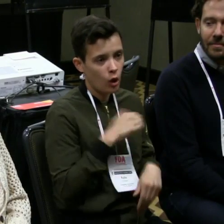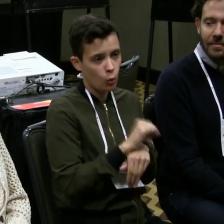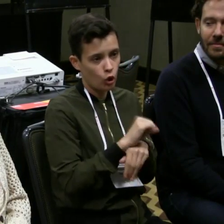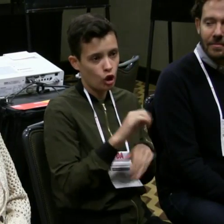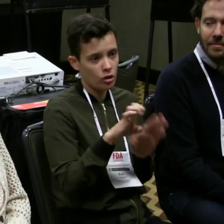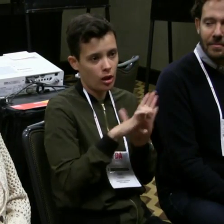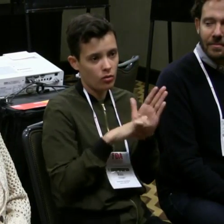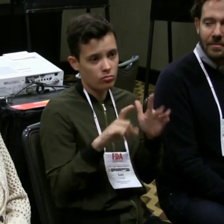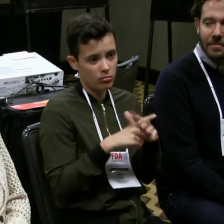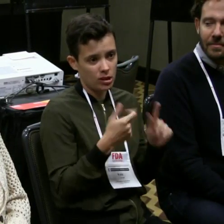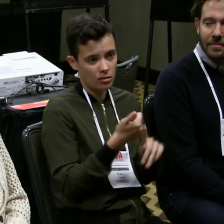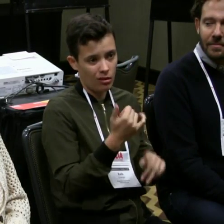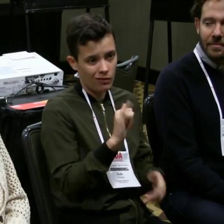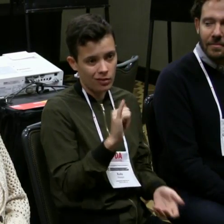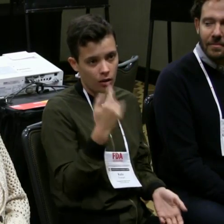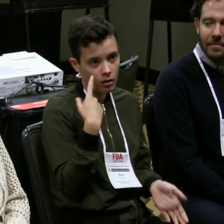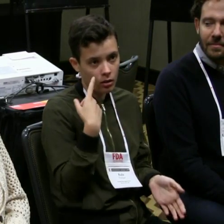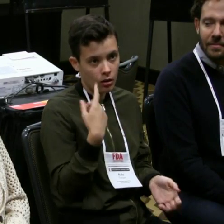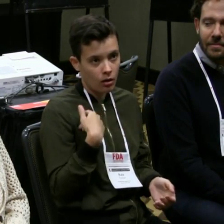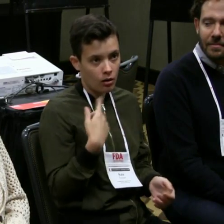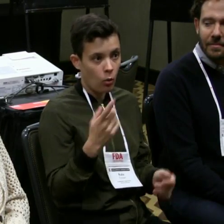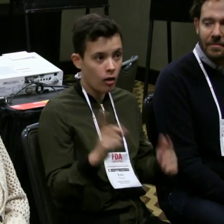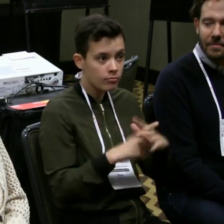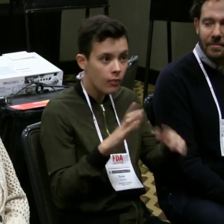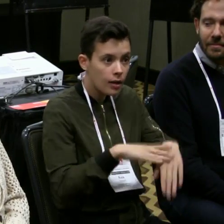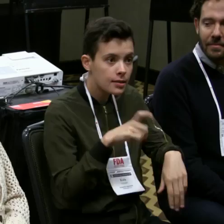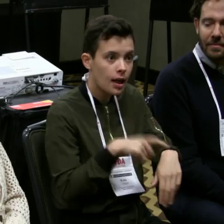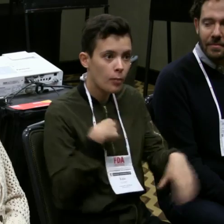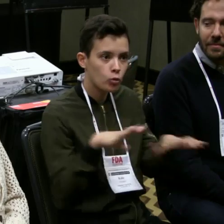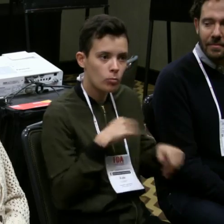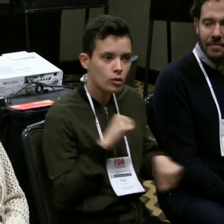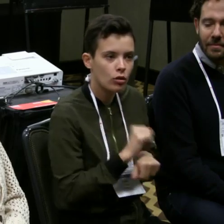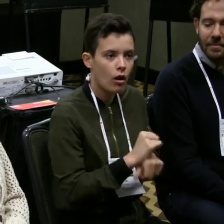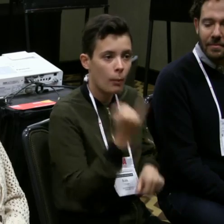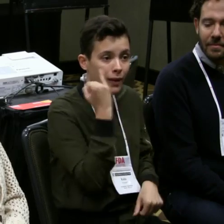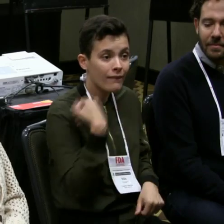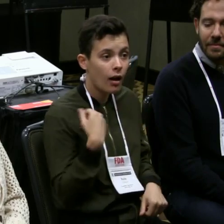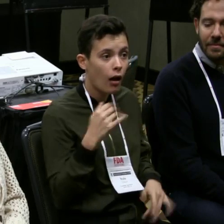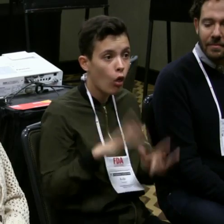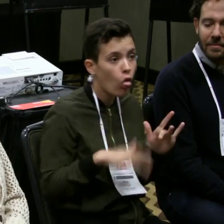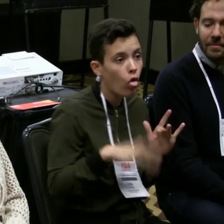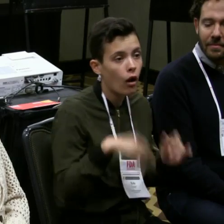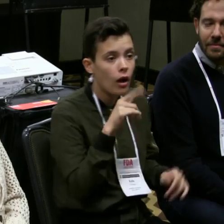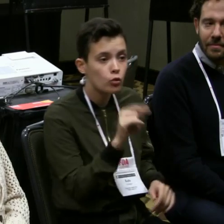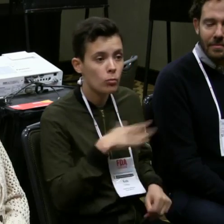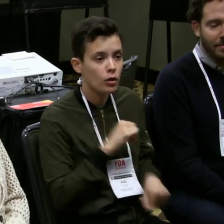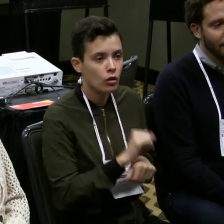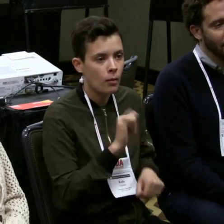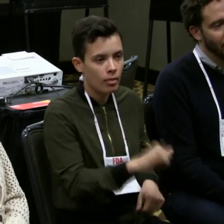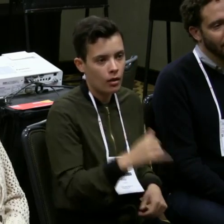of interacting with people, but once I did that, my work ethic showed itself. I showed up on time. I did my work.